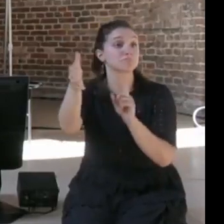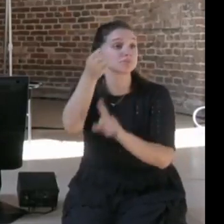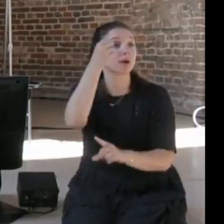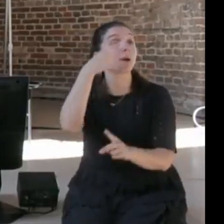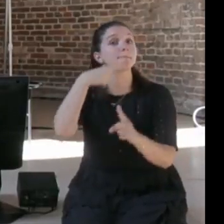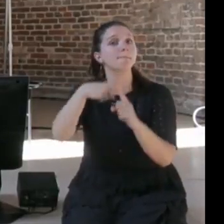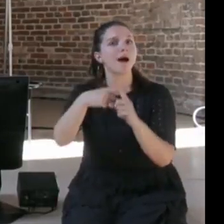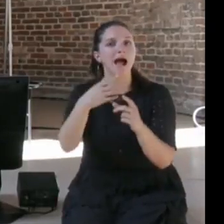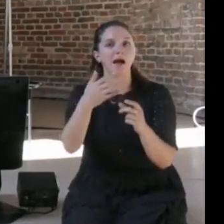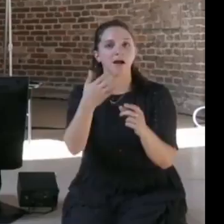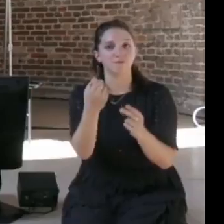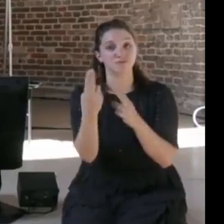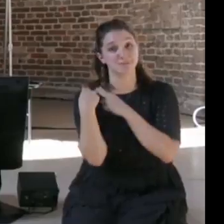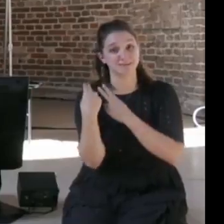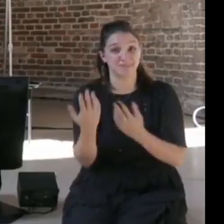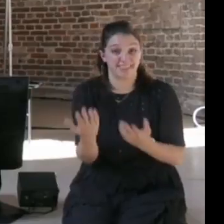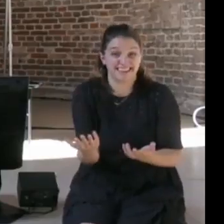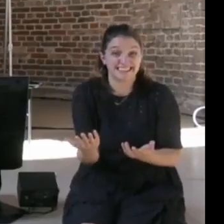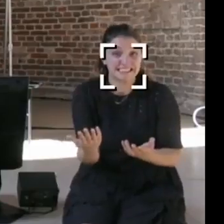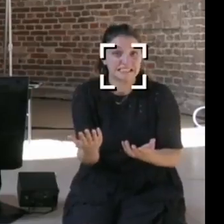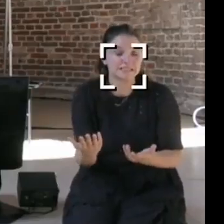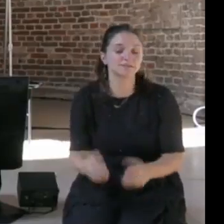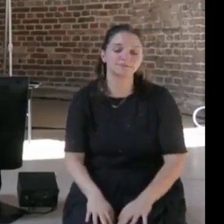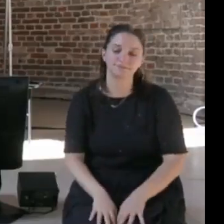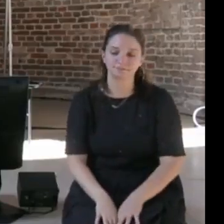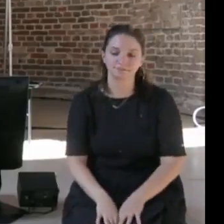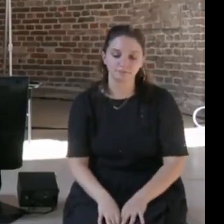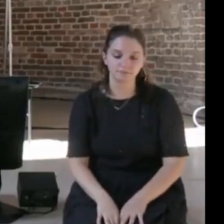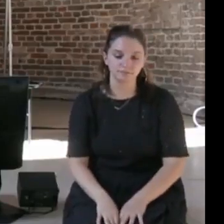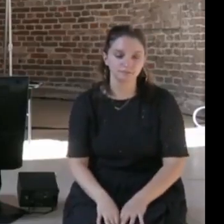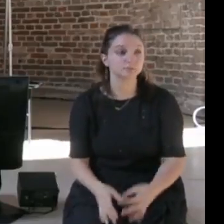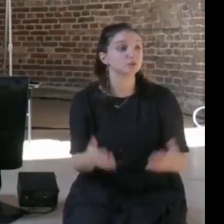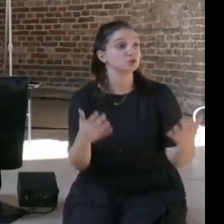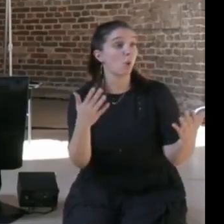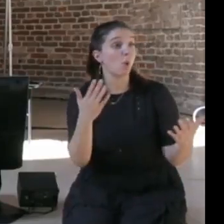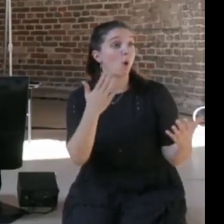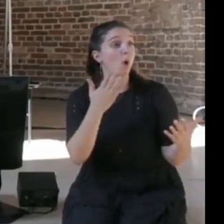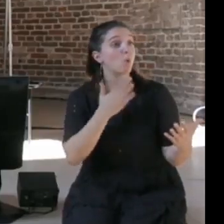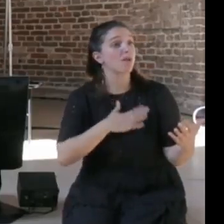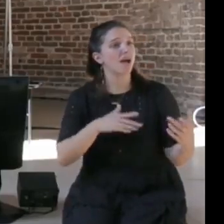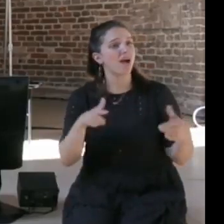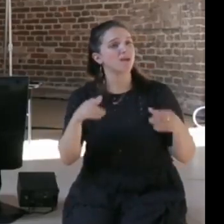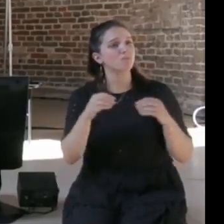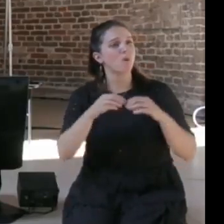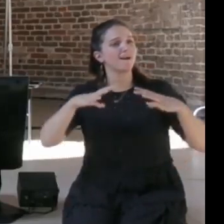it demands of us, and I think I'd like to keep this quite informal, so more of a conversation,